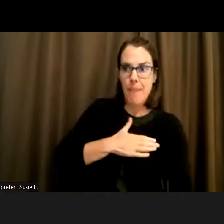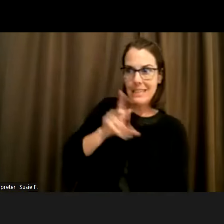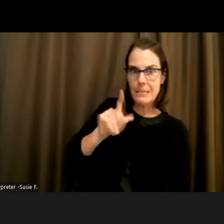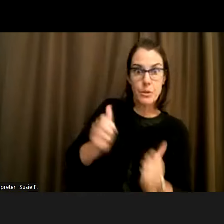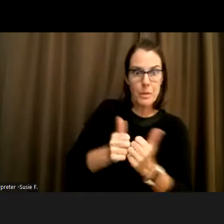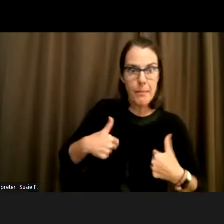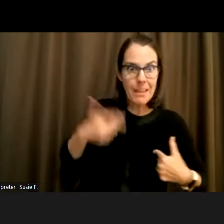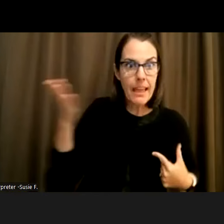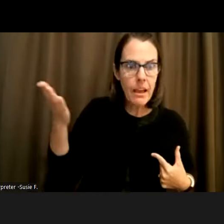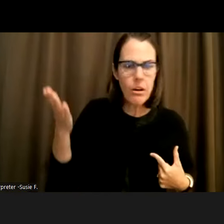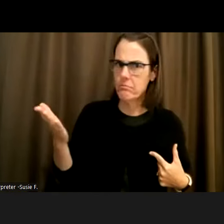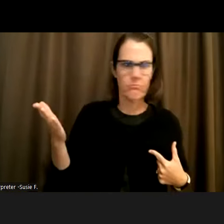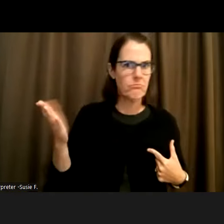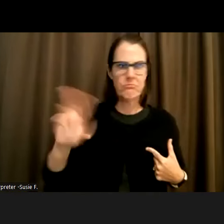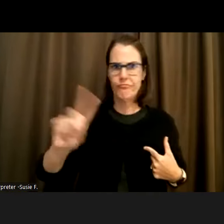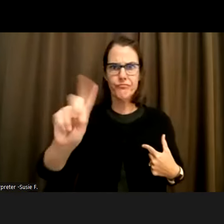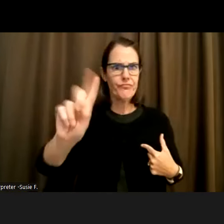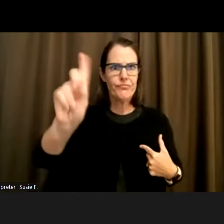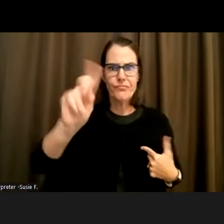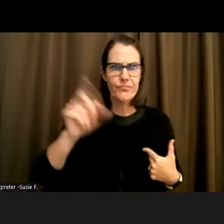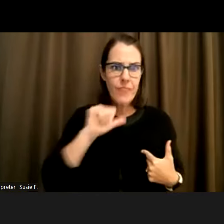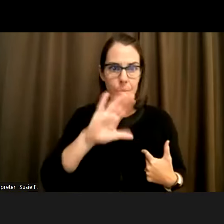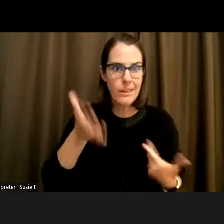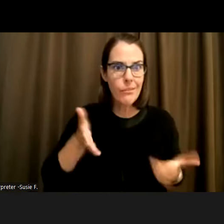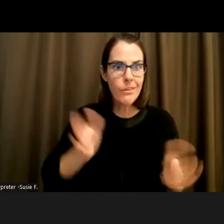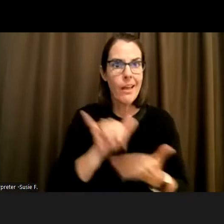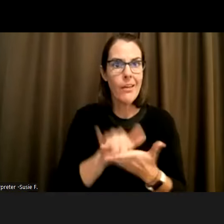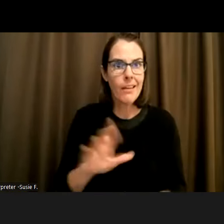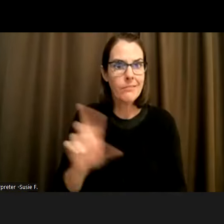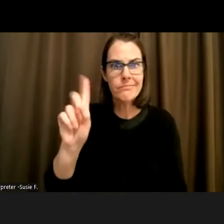that's not something I would ever allow even a a relative to do.